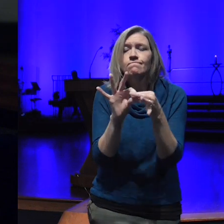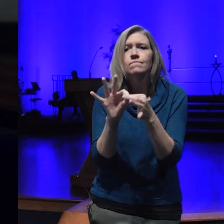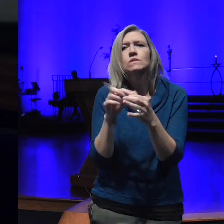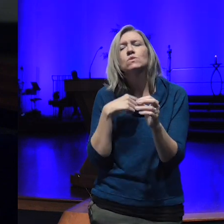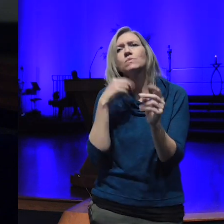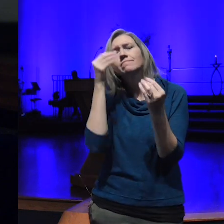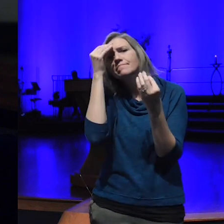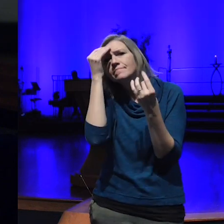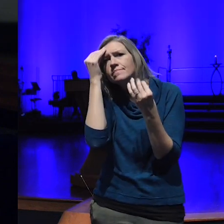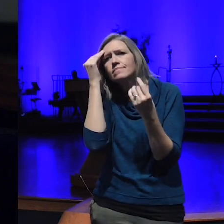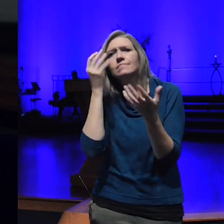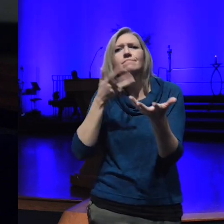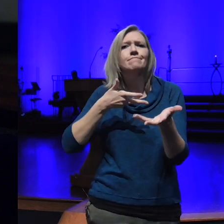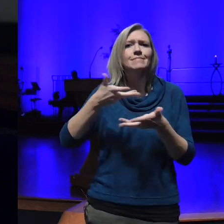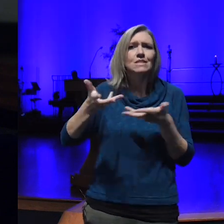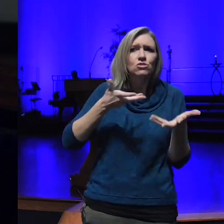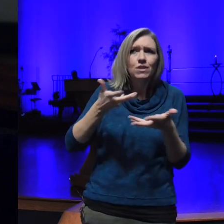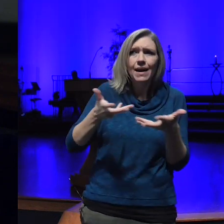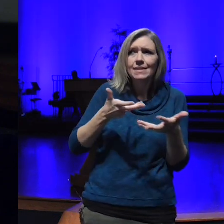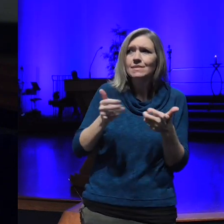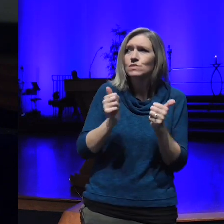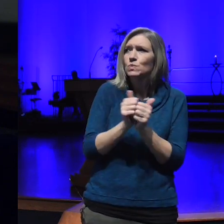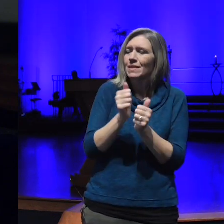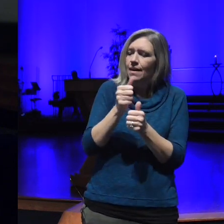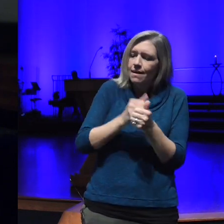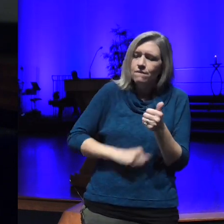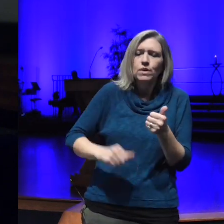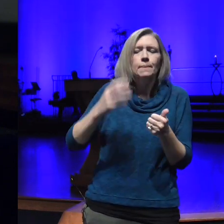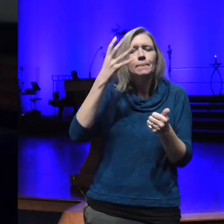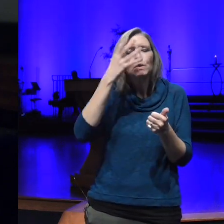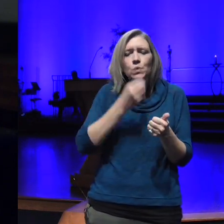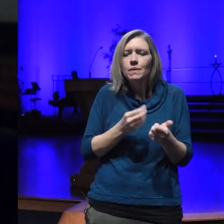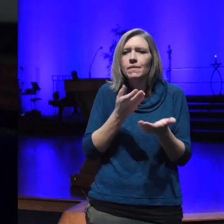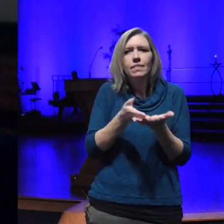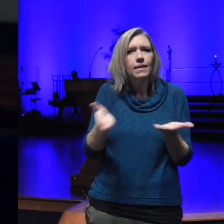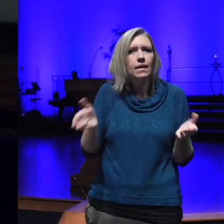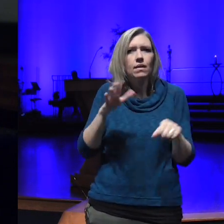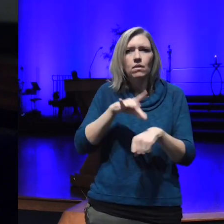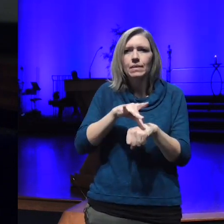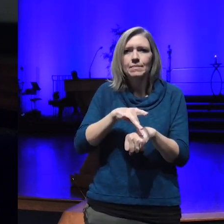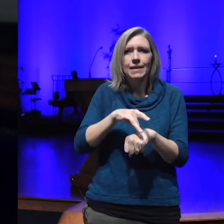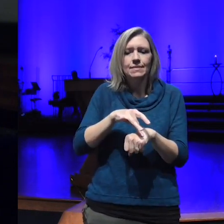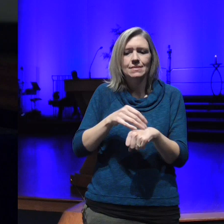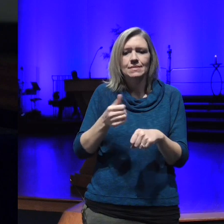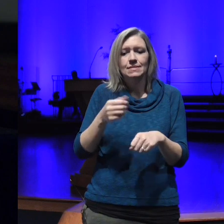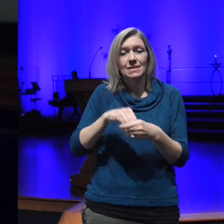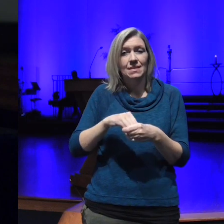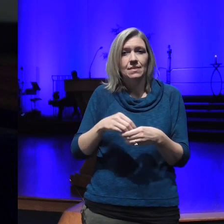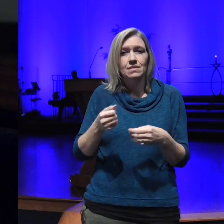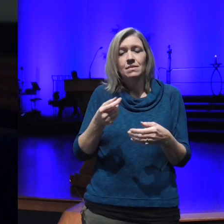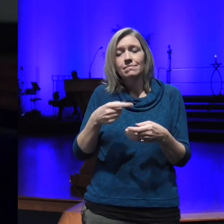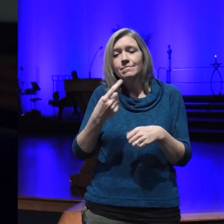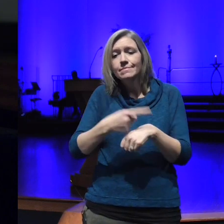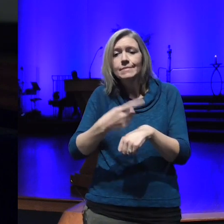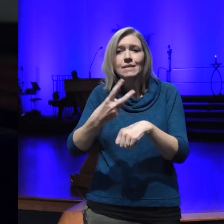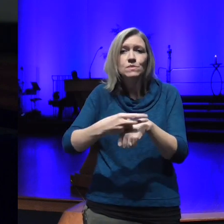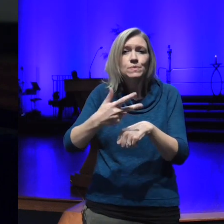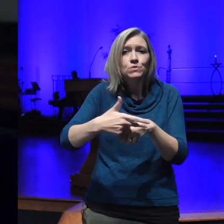interact with every beautiful thing on this planet in these days ahead we are enlightened citizens